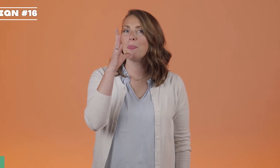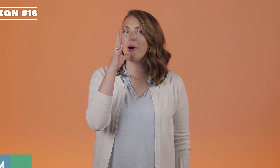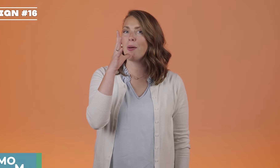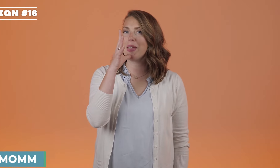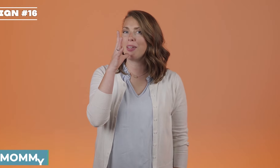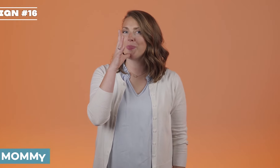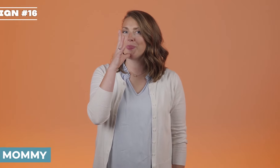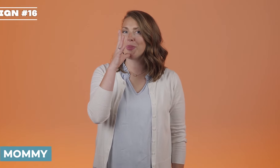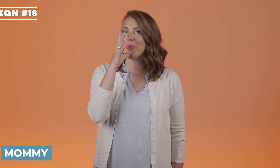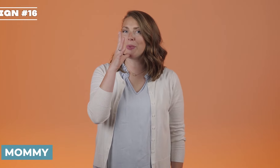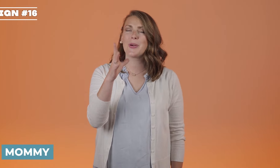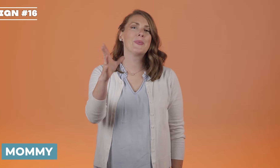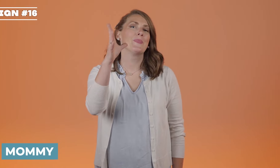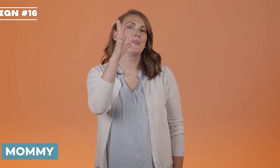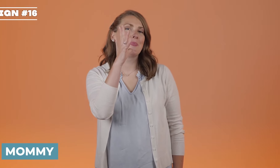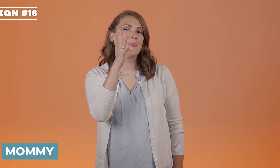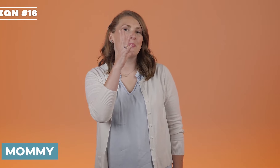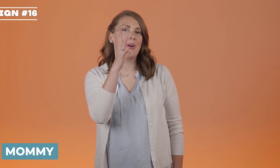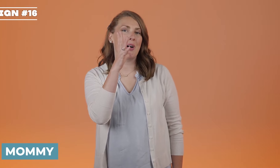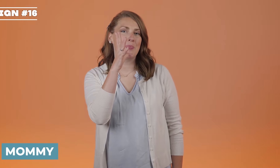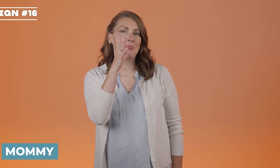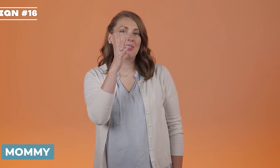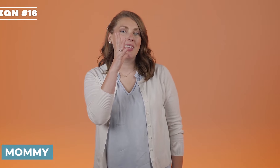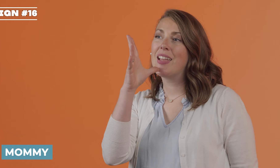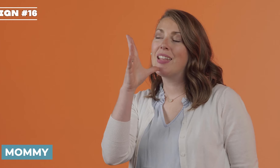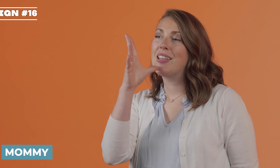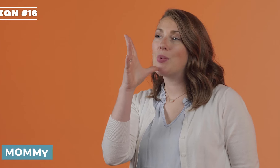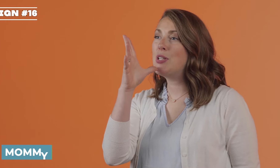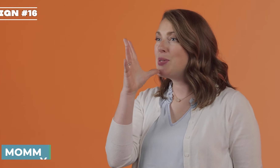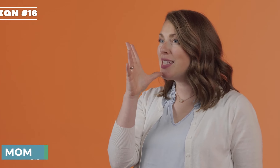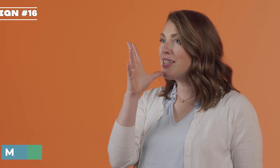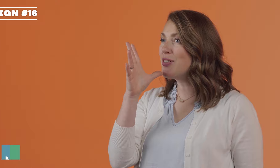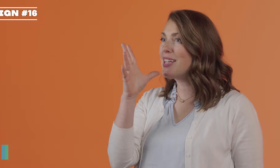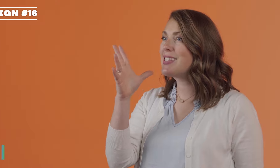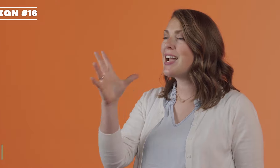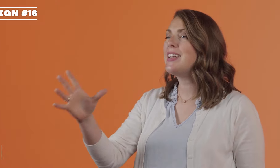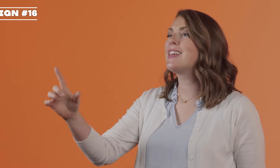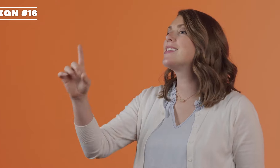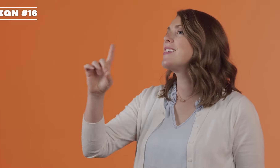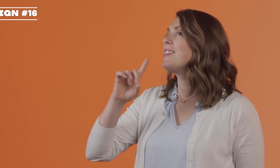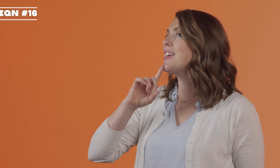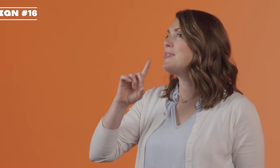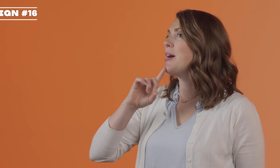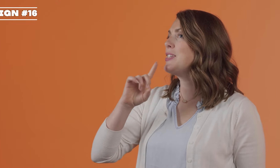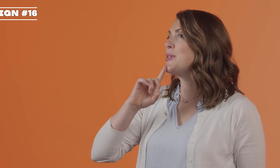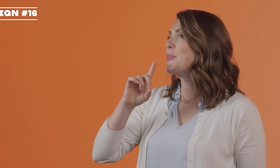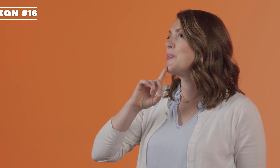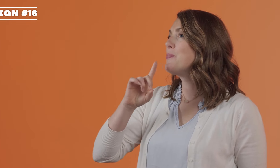'Mommy' or 'mom', now when you see little kids signing this they might do